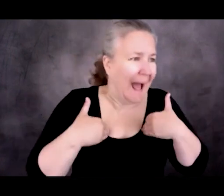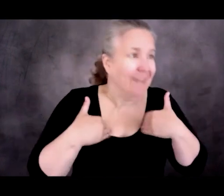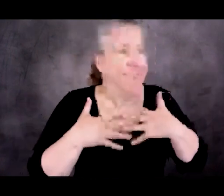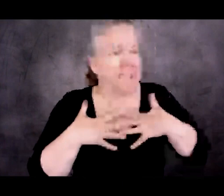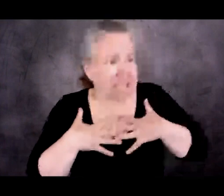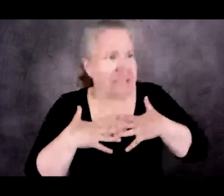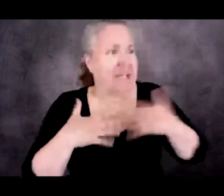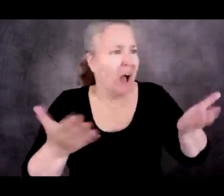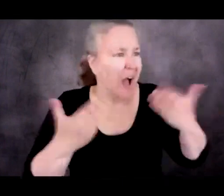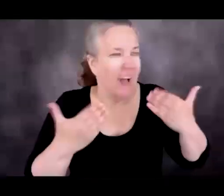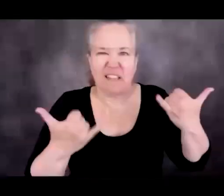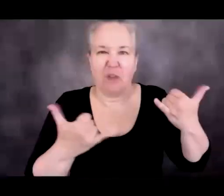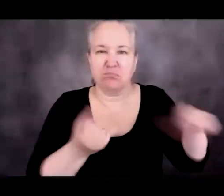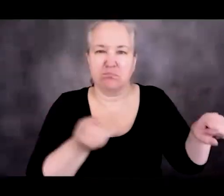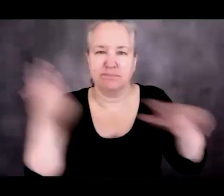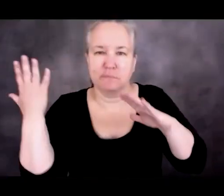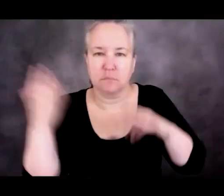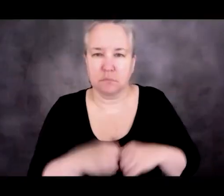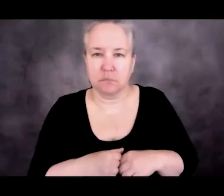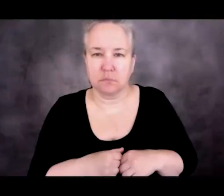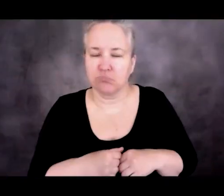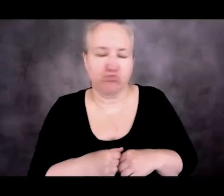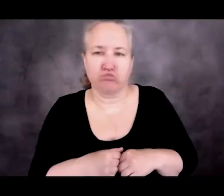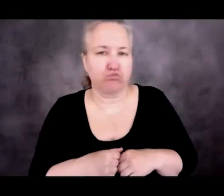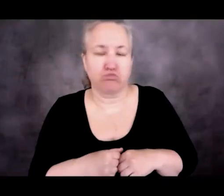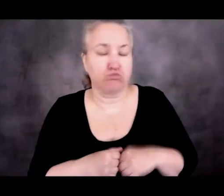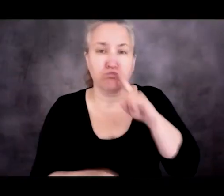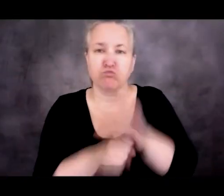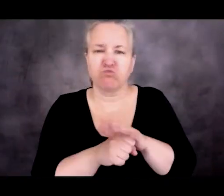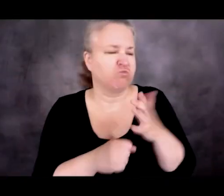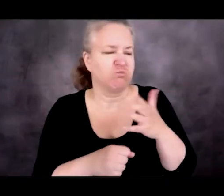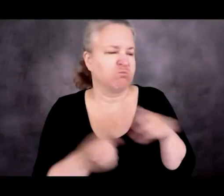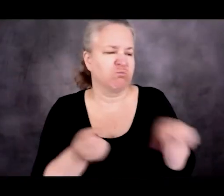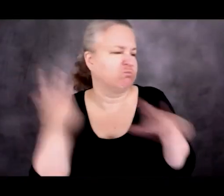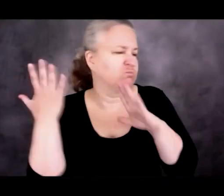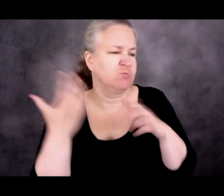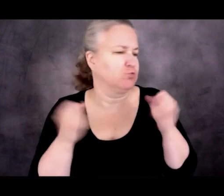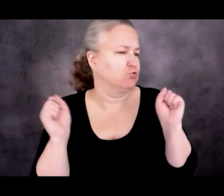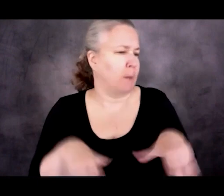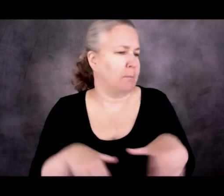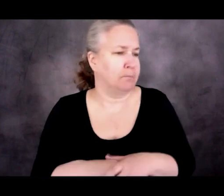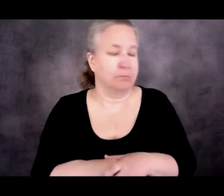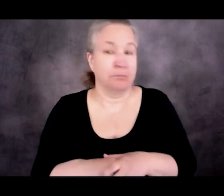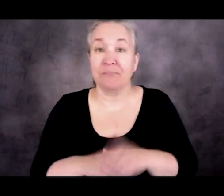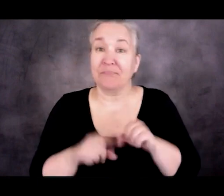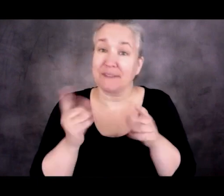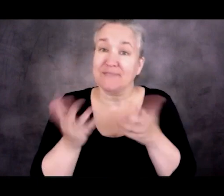and have reneged on those commitments. But I want to make things a little bit more